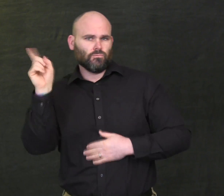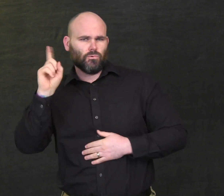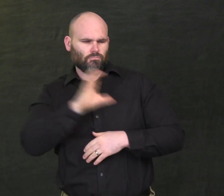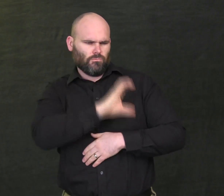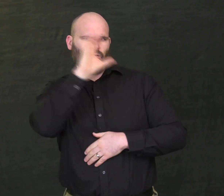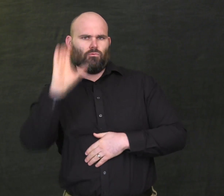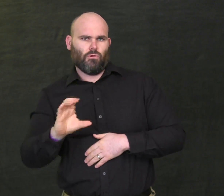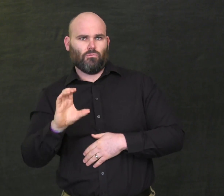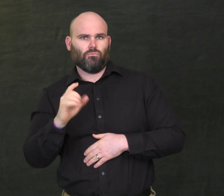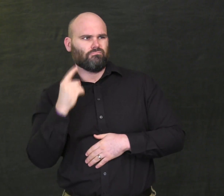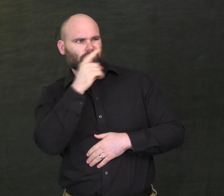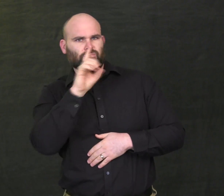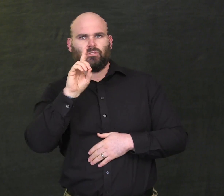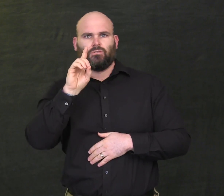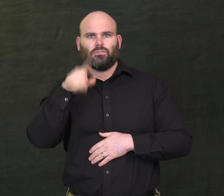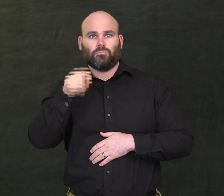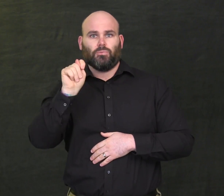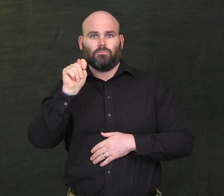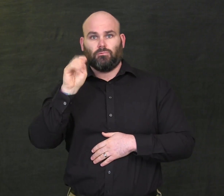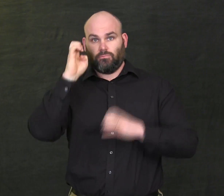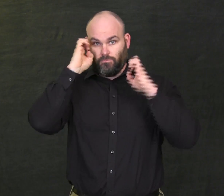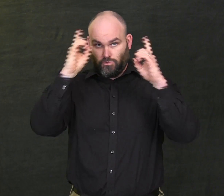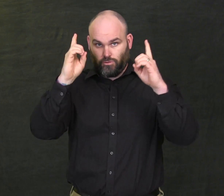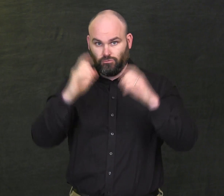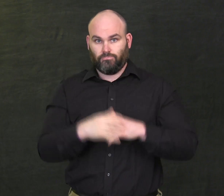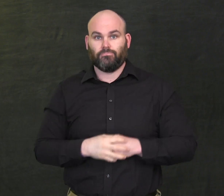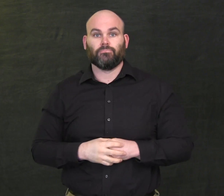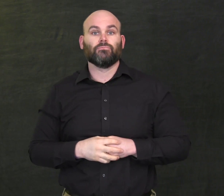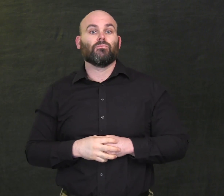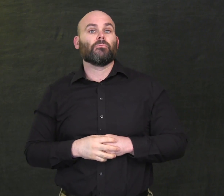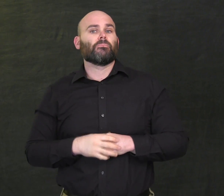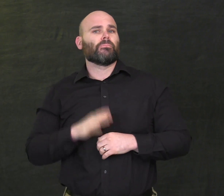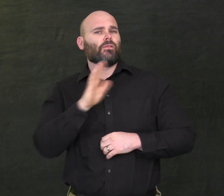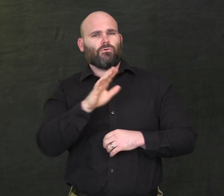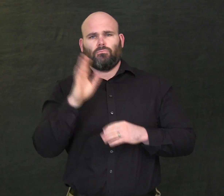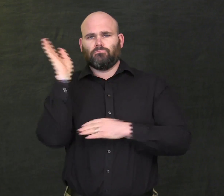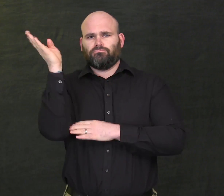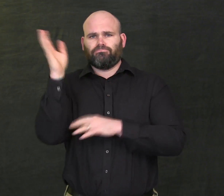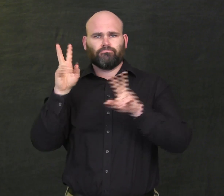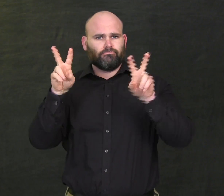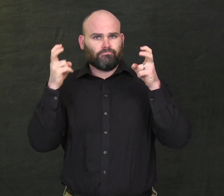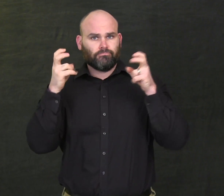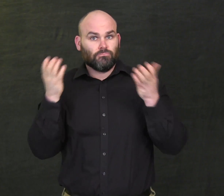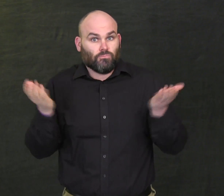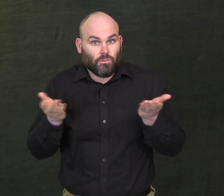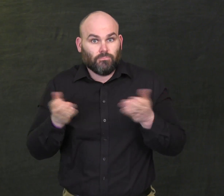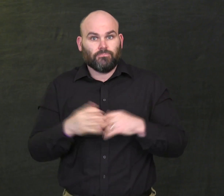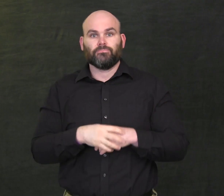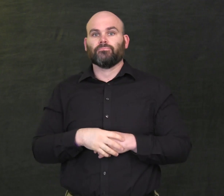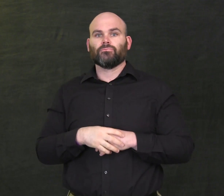Colorado Department of Education. Her presentation is: